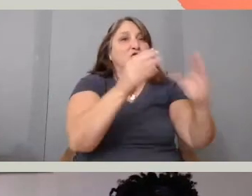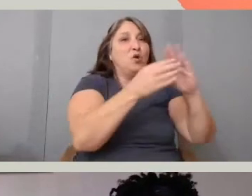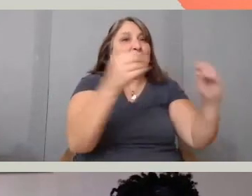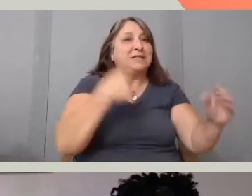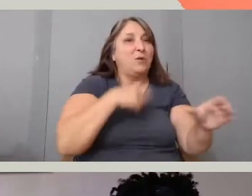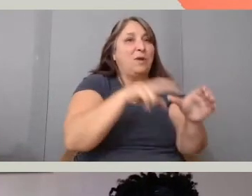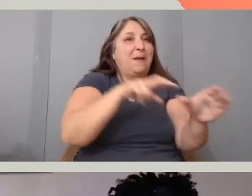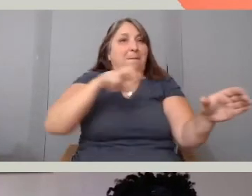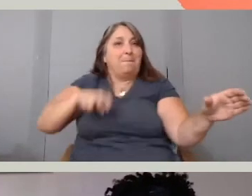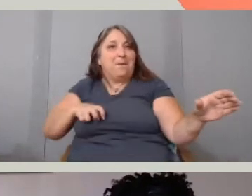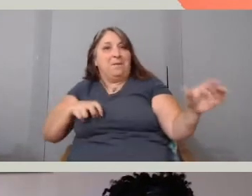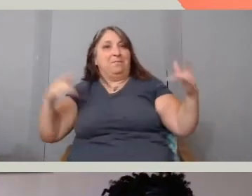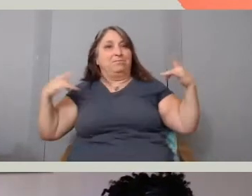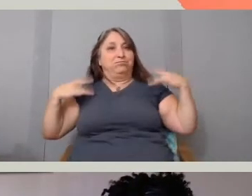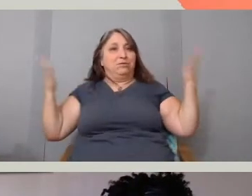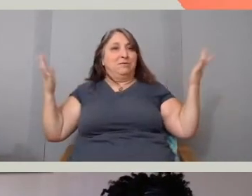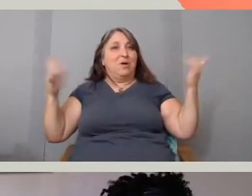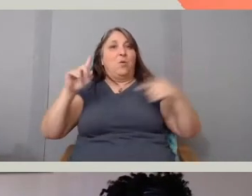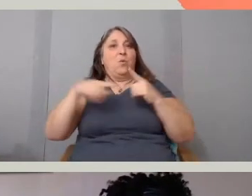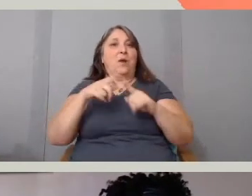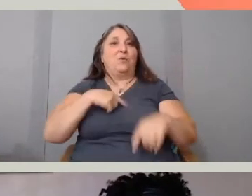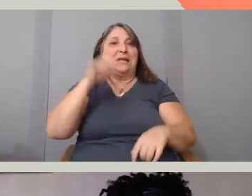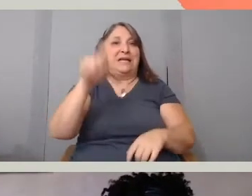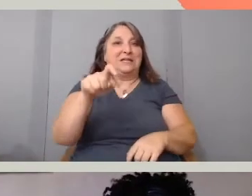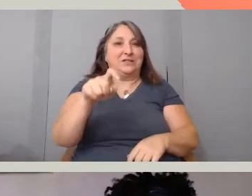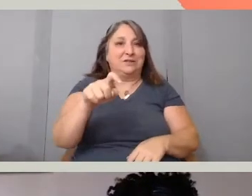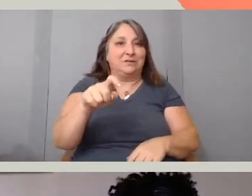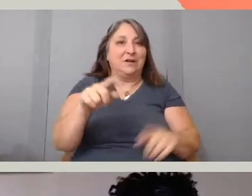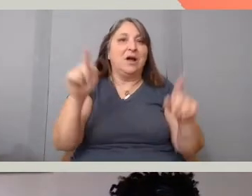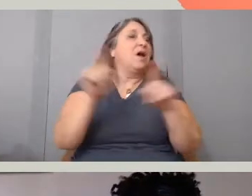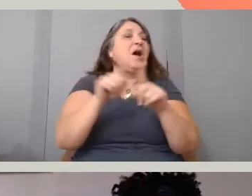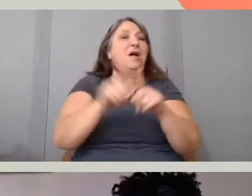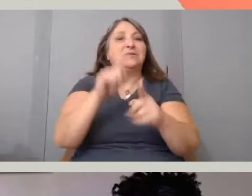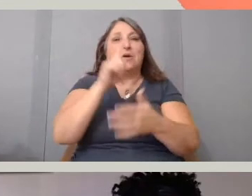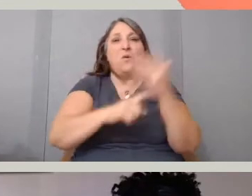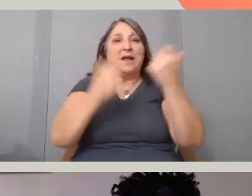I think another element just, building off of what everyone's been saying is that,